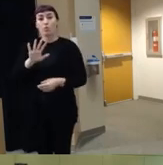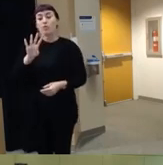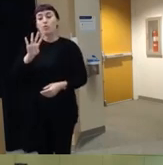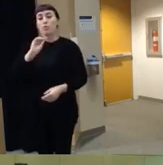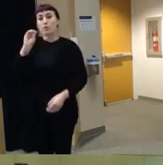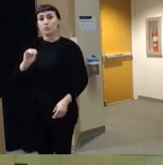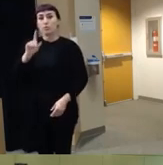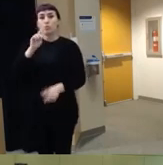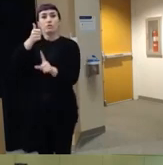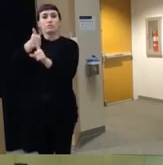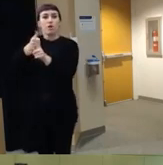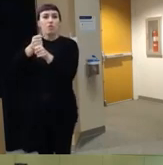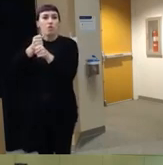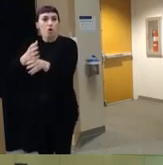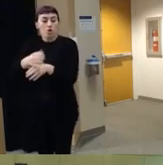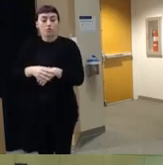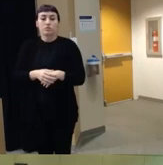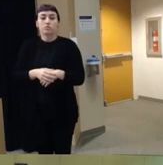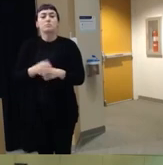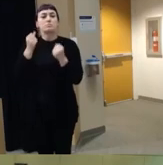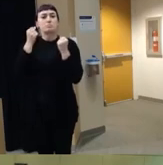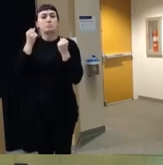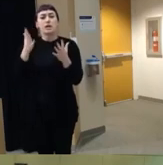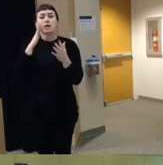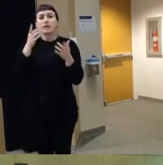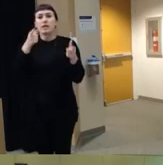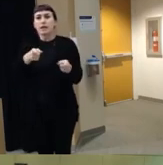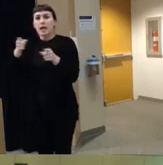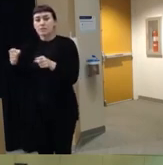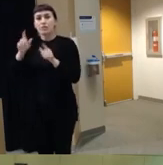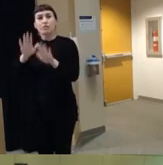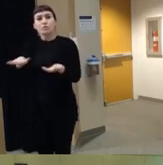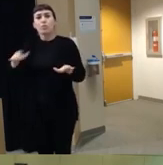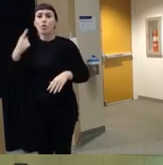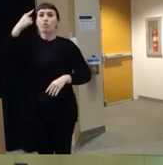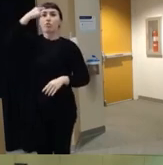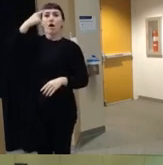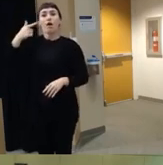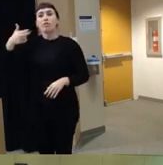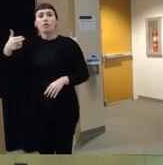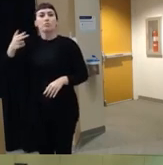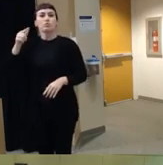self-inflicted and in many cases um the children you know thought that the gun was a toy um which